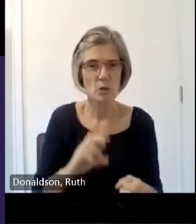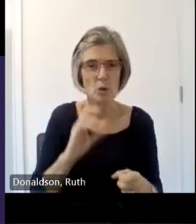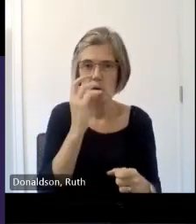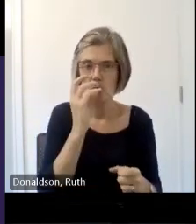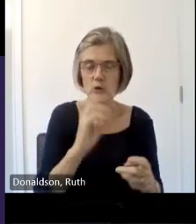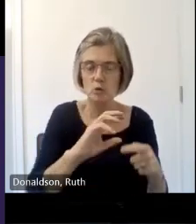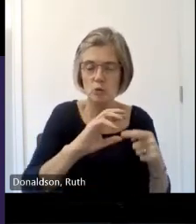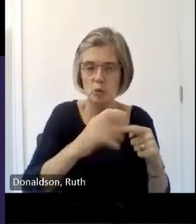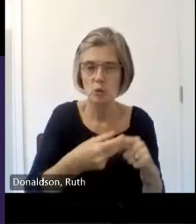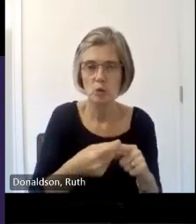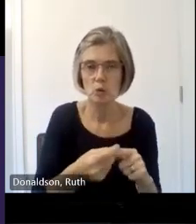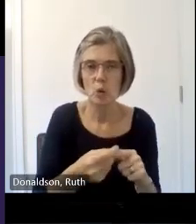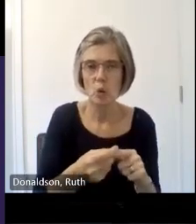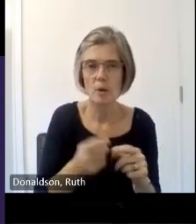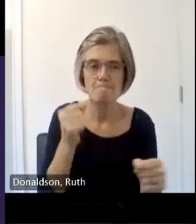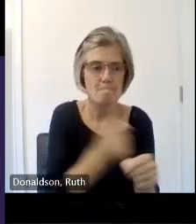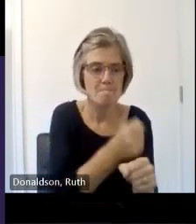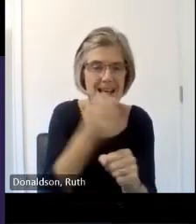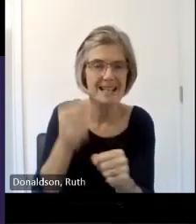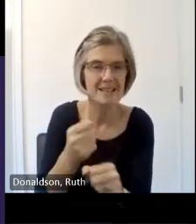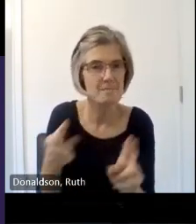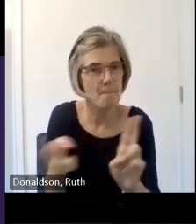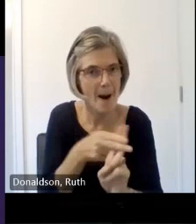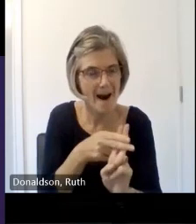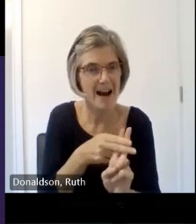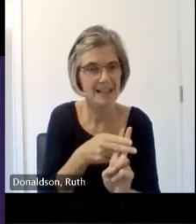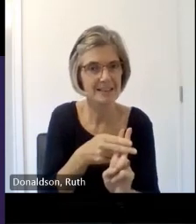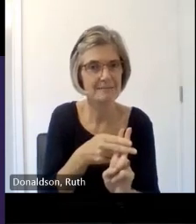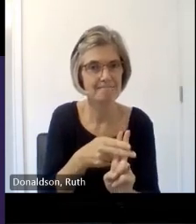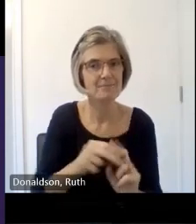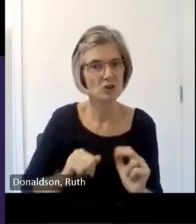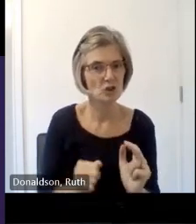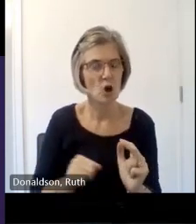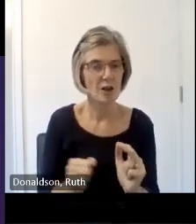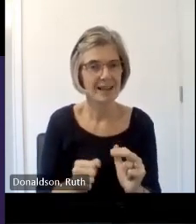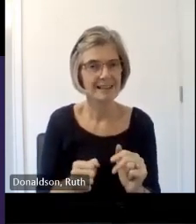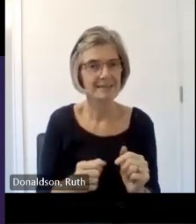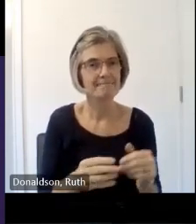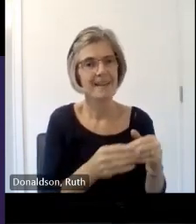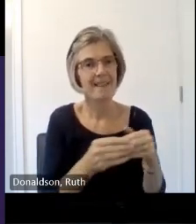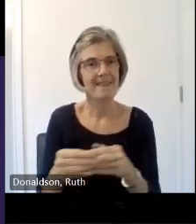buildings of Scotland he leads the Scottish Stone Mason marks research project and is a contributing